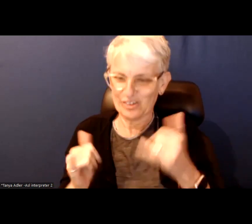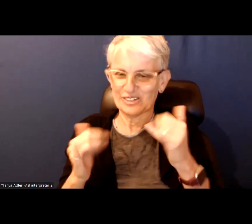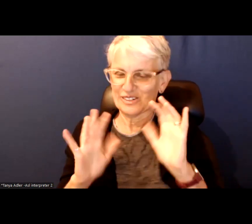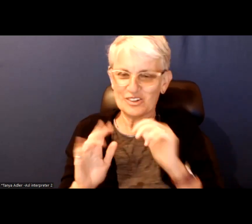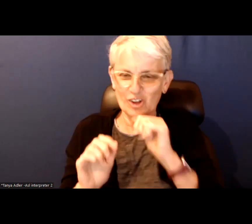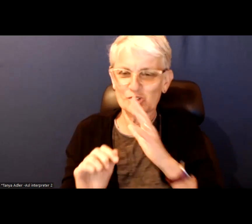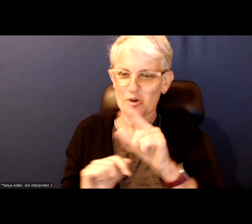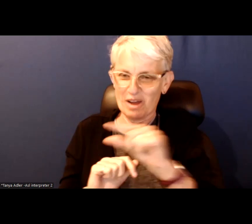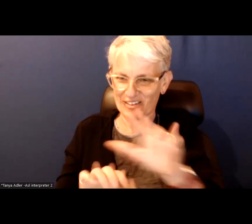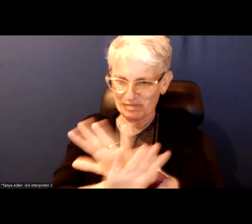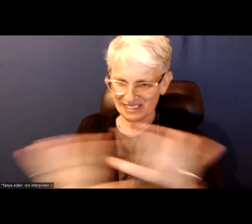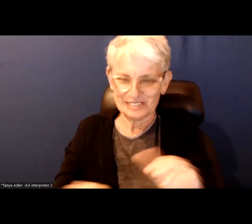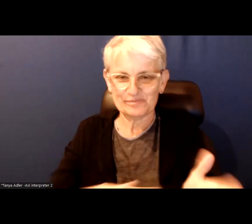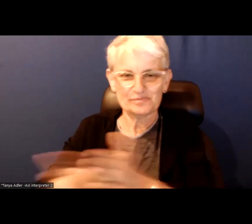We also need a mayor that is bold.